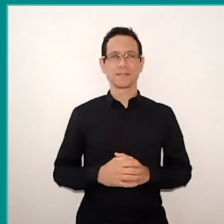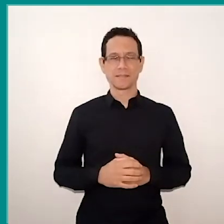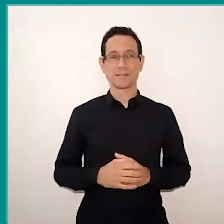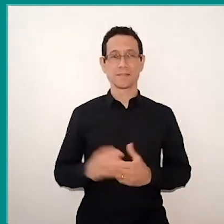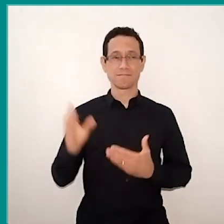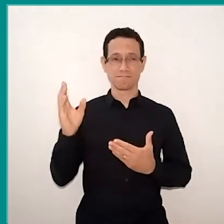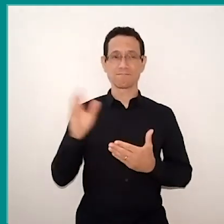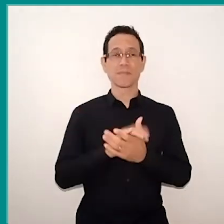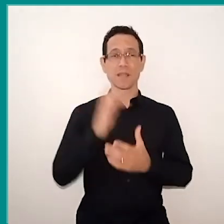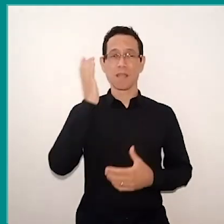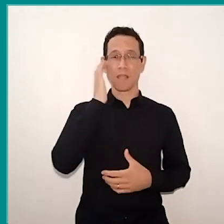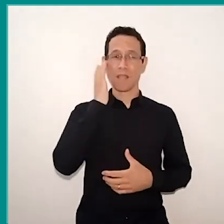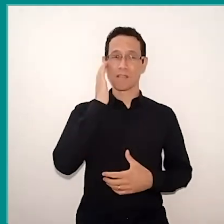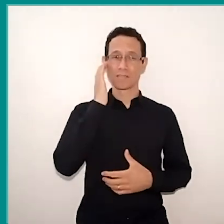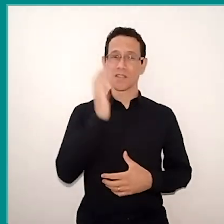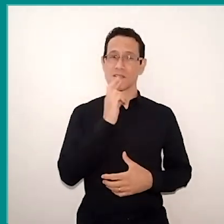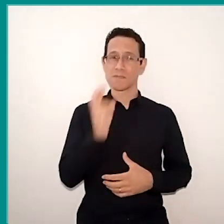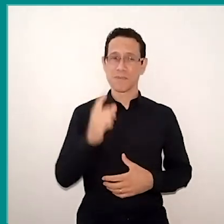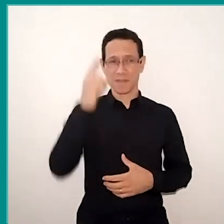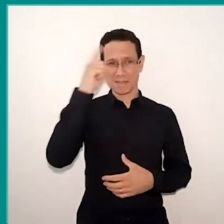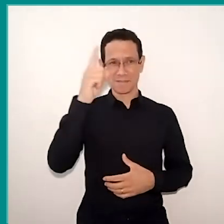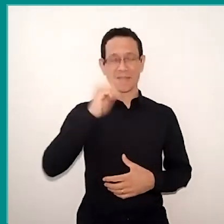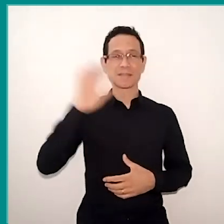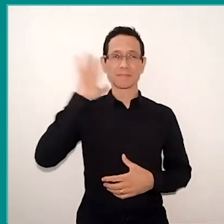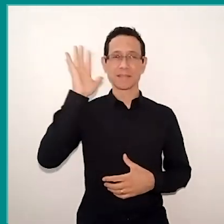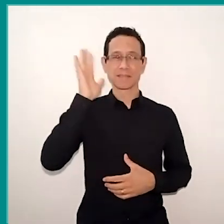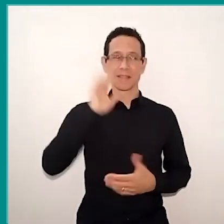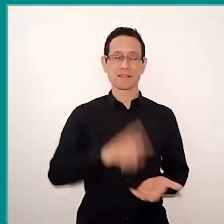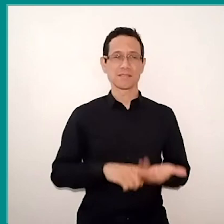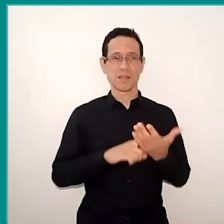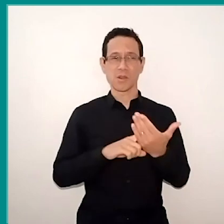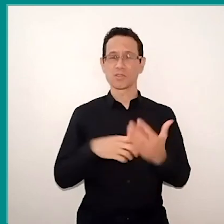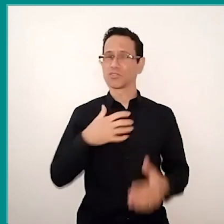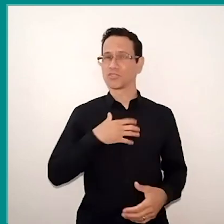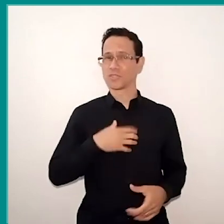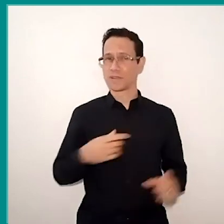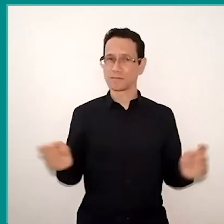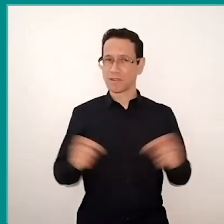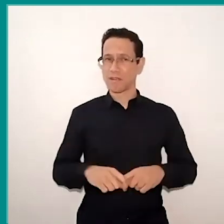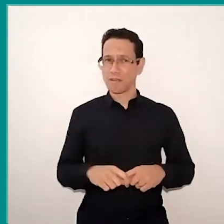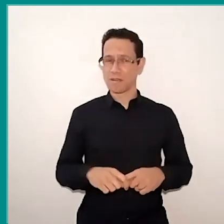I think this answers the question. When we think about technology as a means, and it has to reach this social,